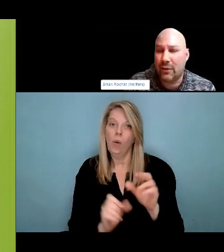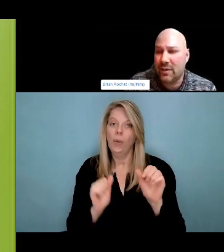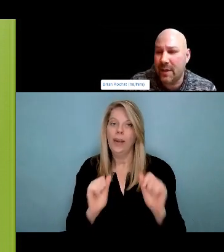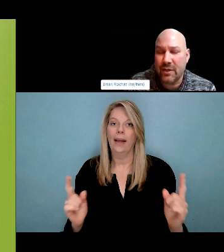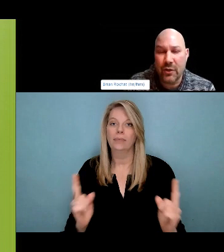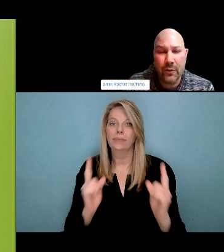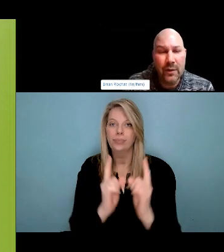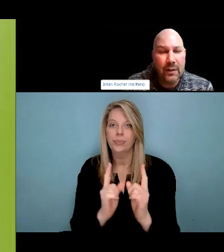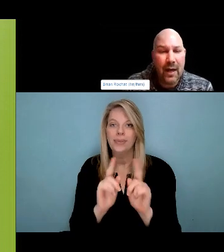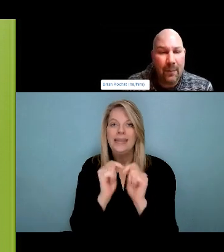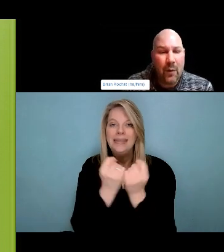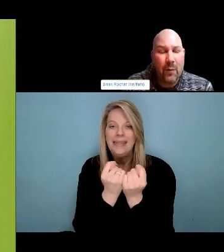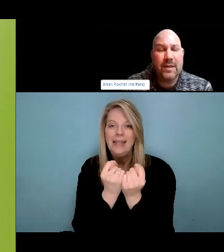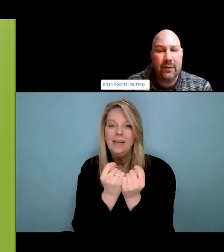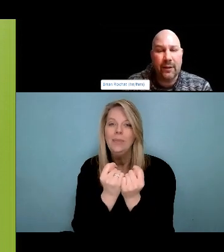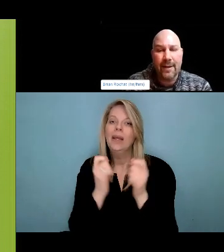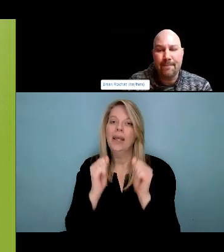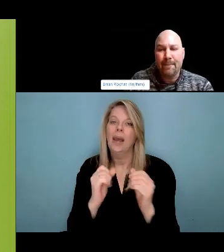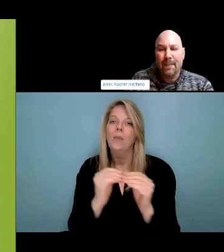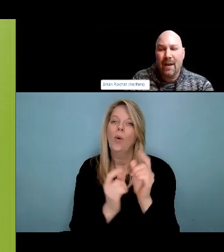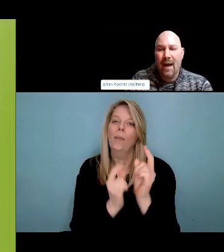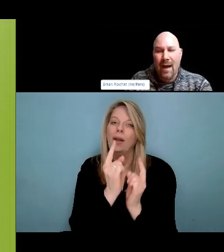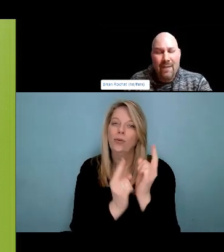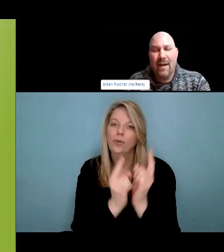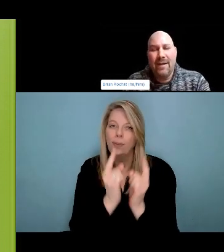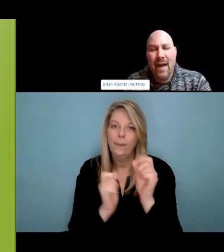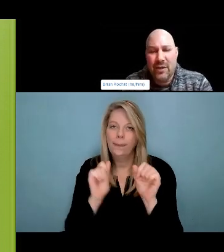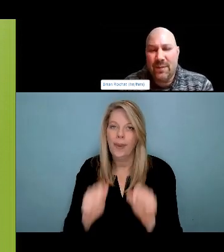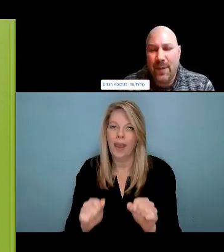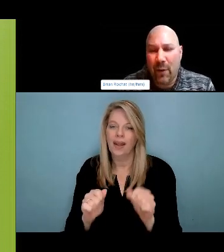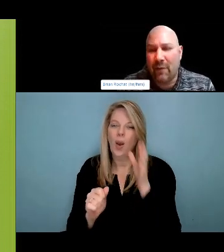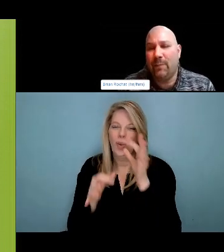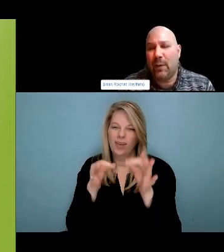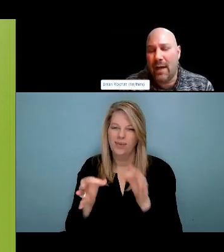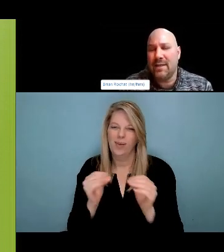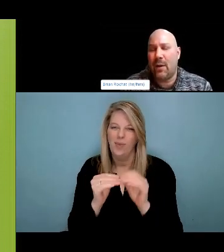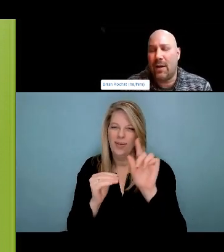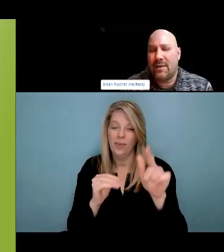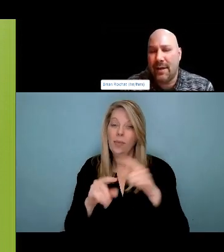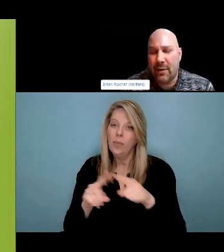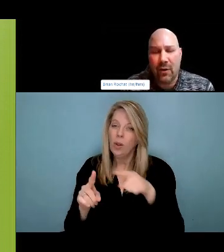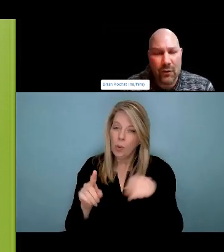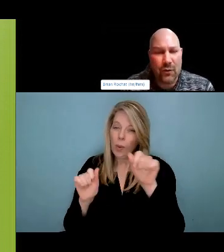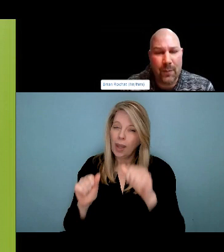organizations or institutions don't feel very safe about outreach and going into spaces